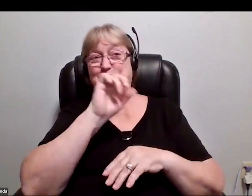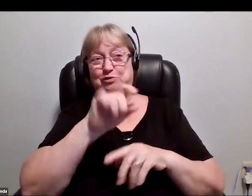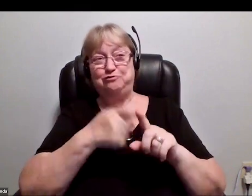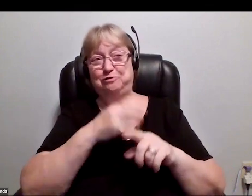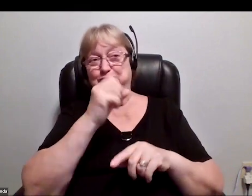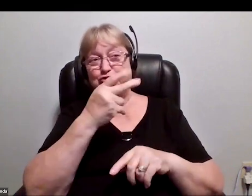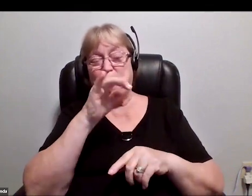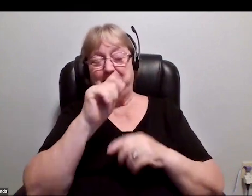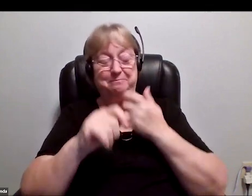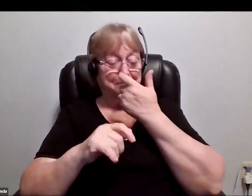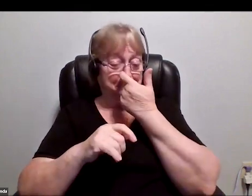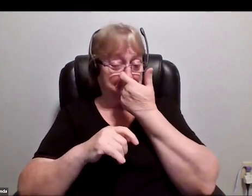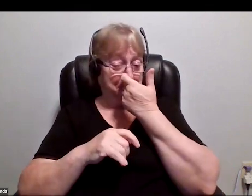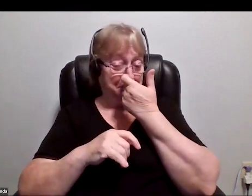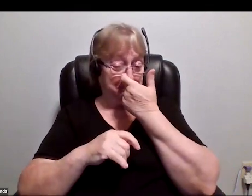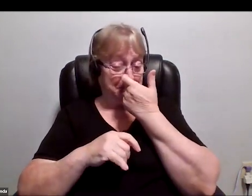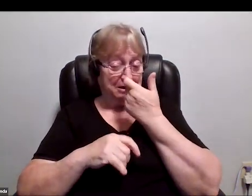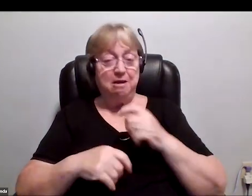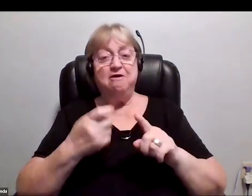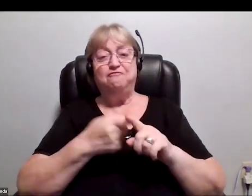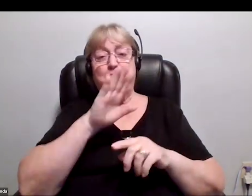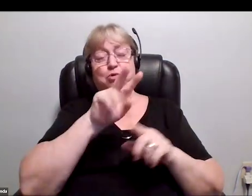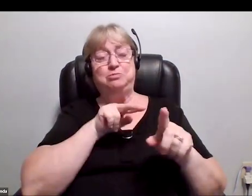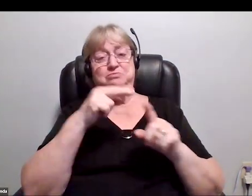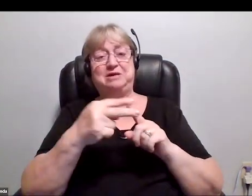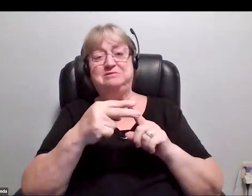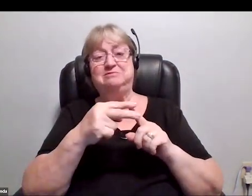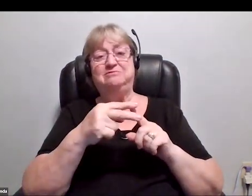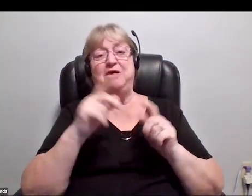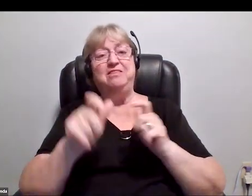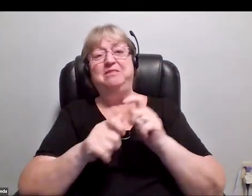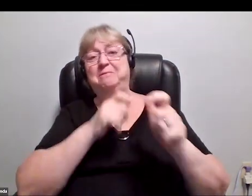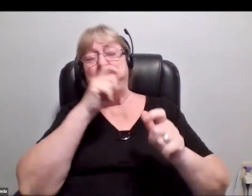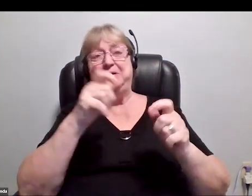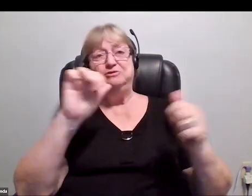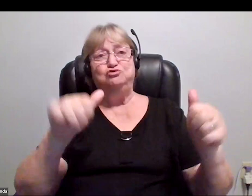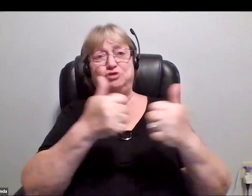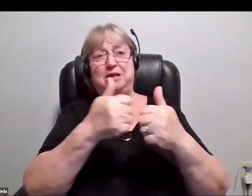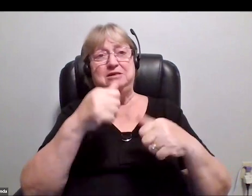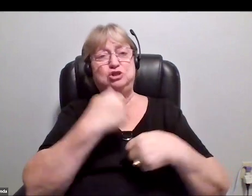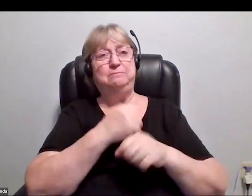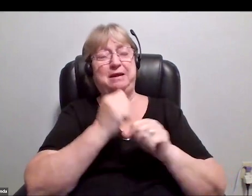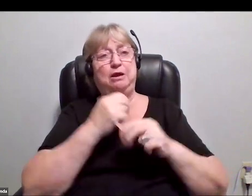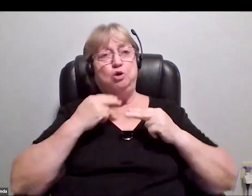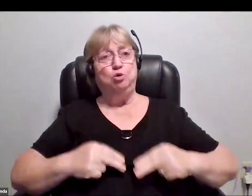from Sheila, who says, from your perspective, what is the biggest challenge in making human spaceflight more accessible,